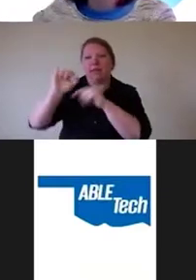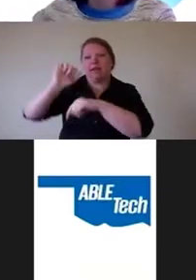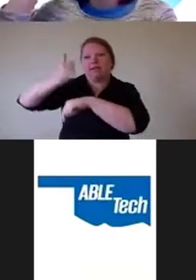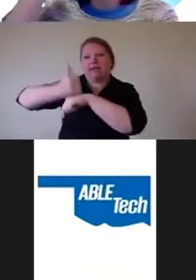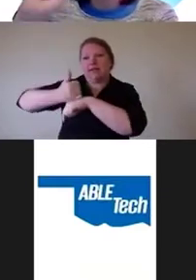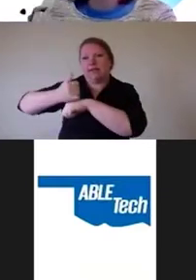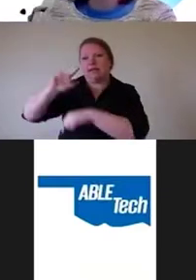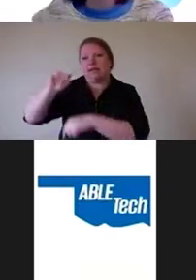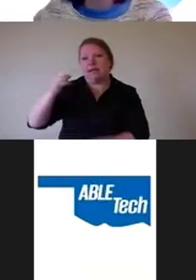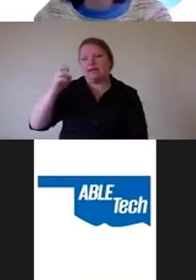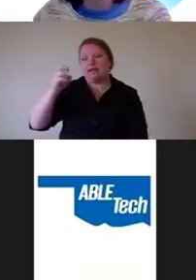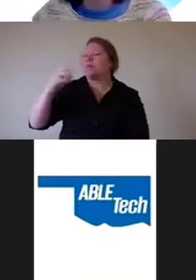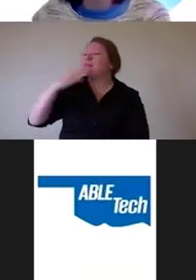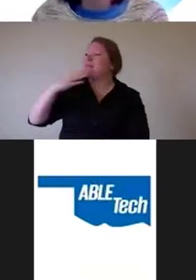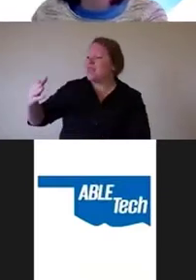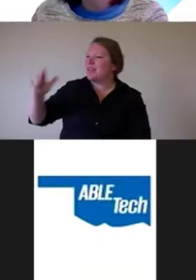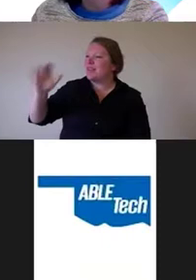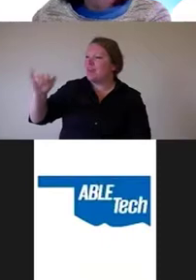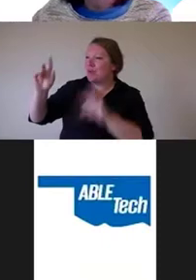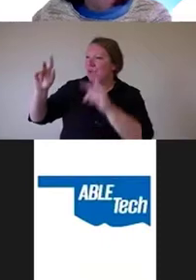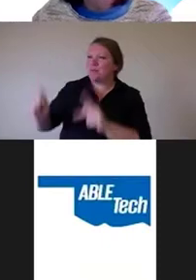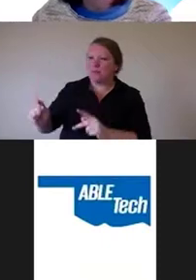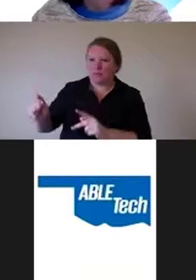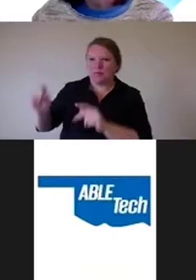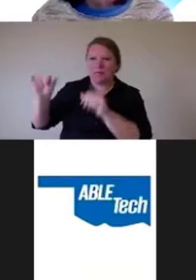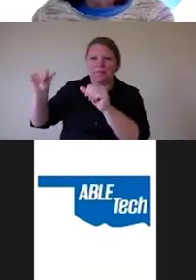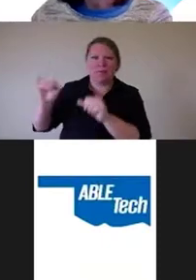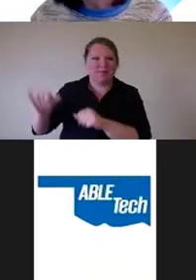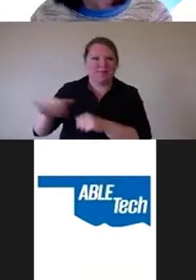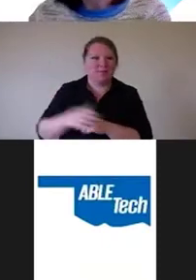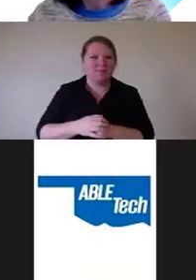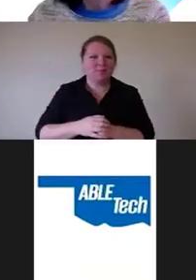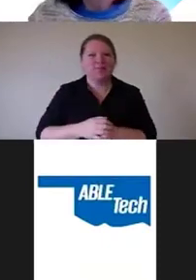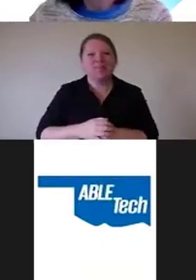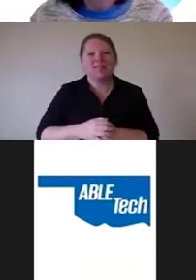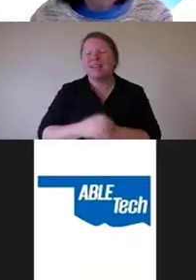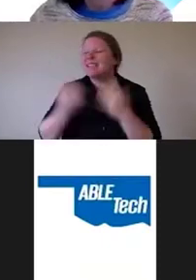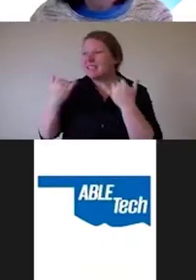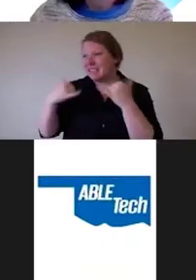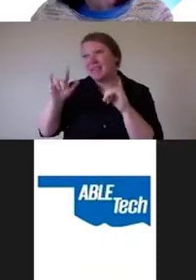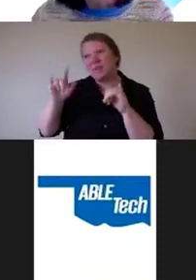Thank you for the person who posted the link. You still have to check them, OK?